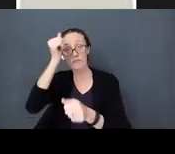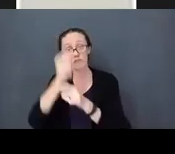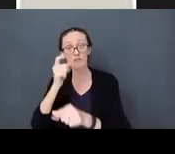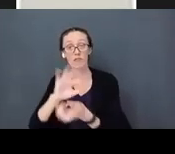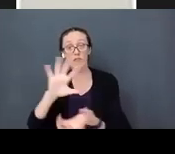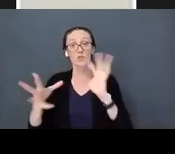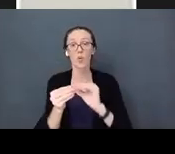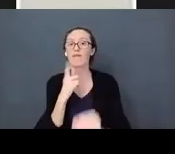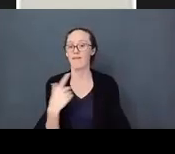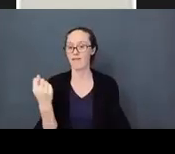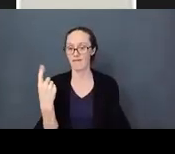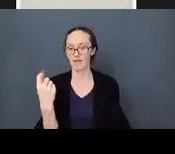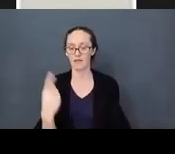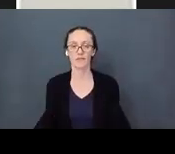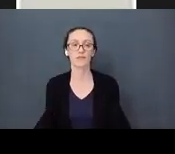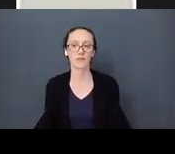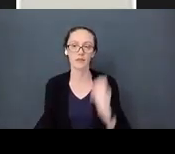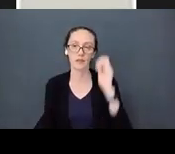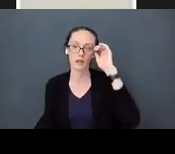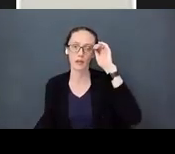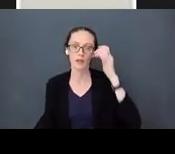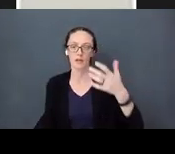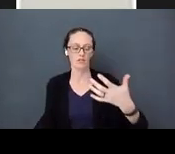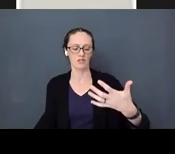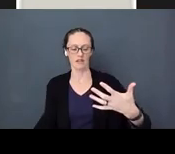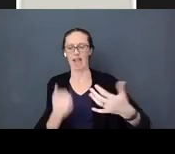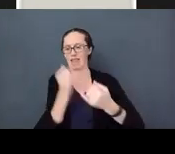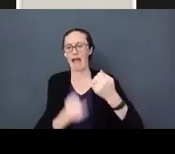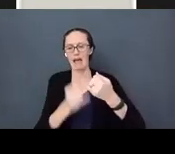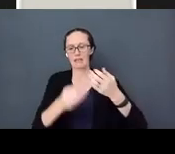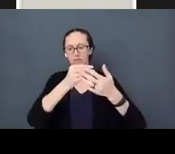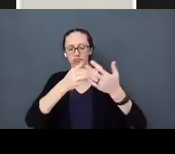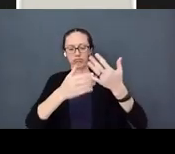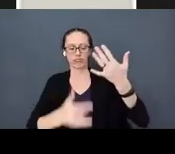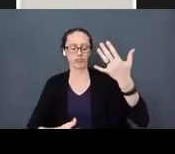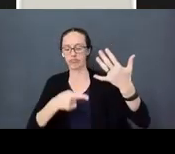is like the second from the last. She remembers her whole childhood.